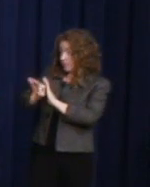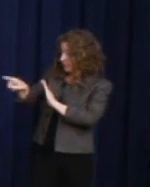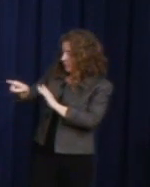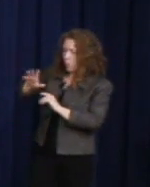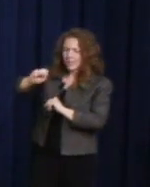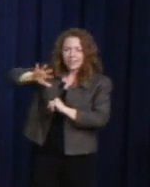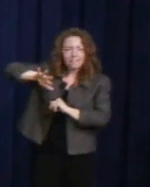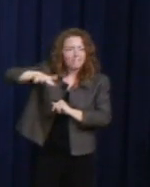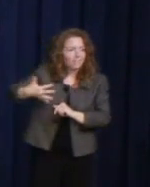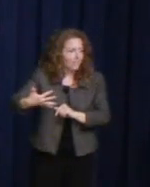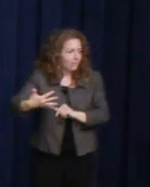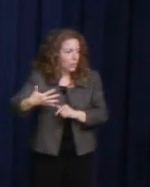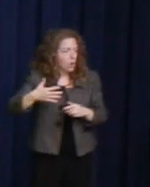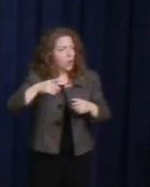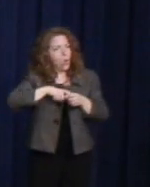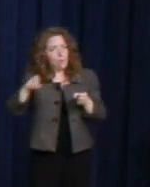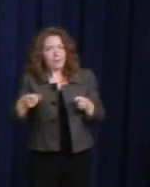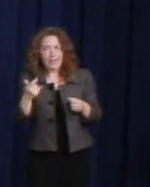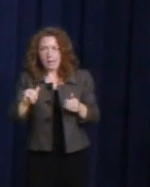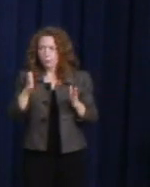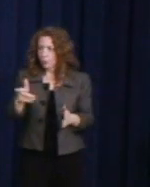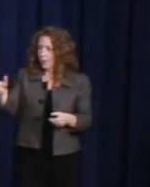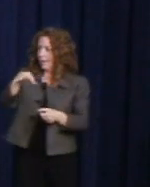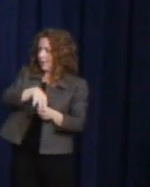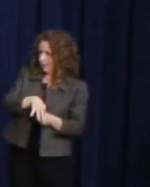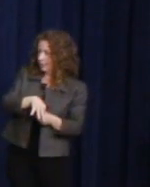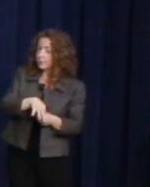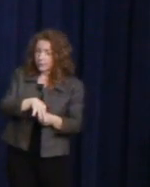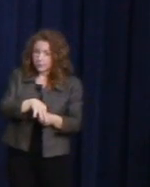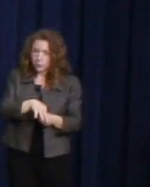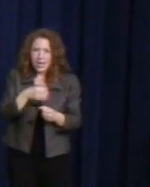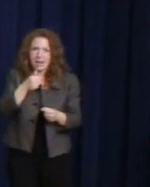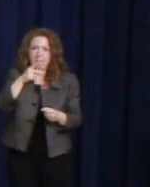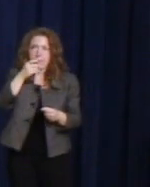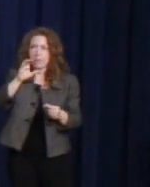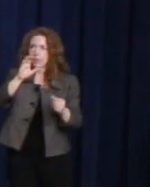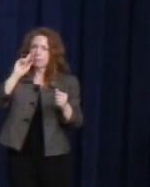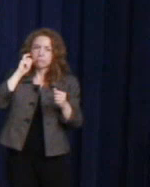Since then, thousands have been elected, and today, more than a thousand lesbian, gay, bisexual,